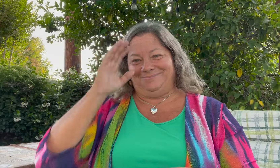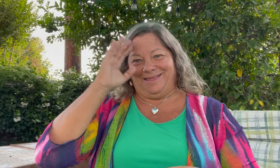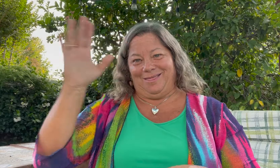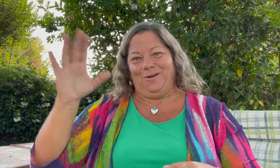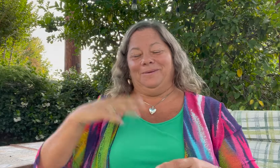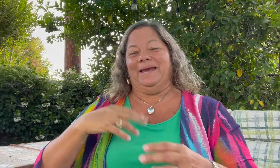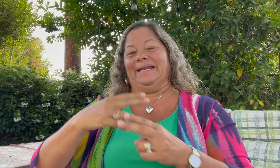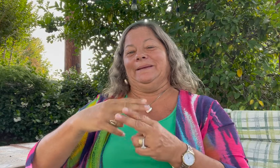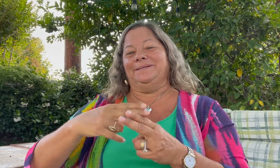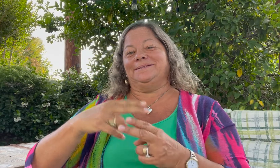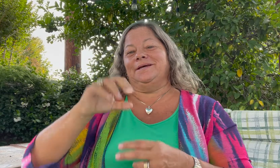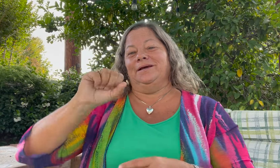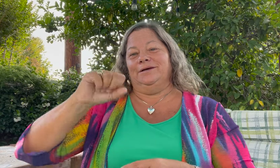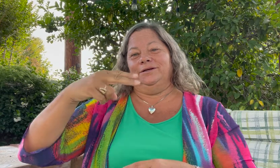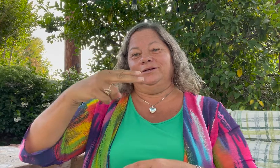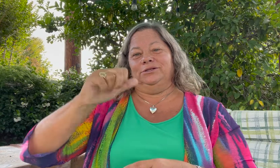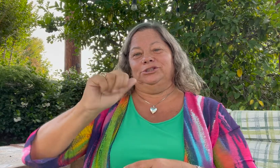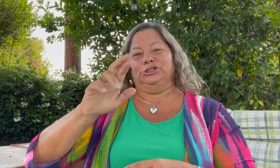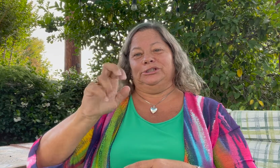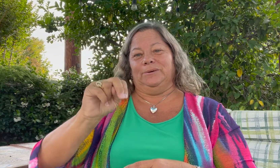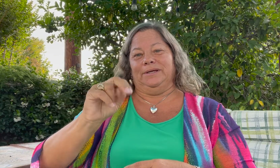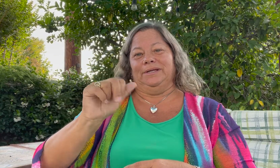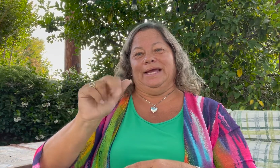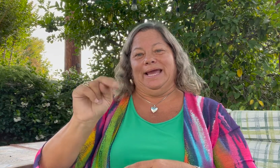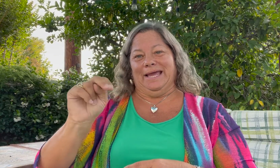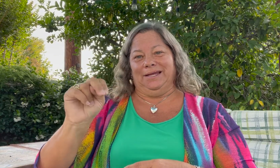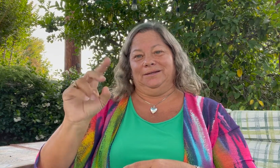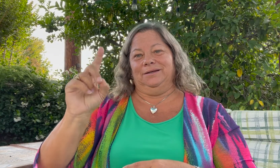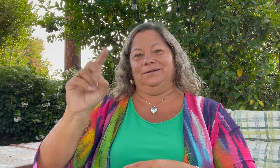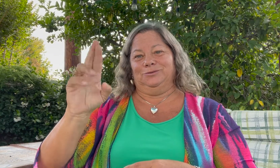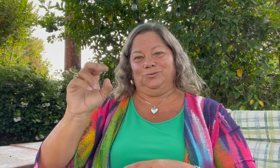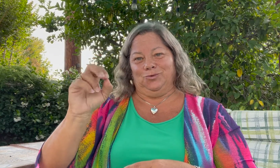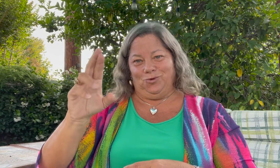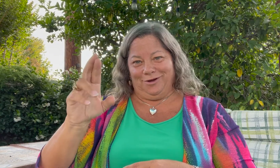Hello. My name is Sharon Ann Dror.